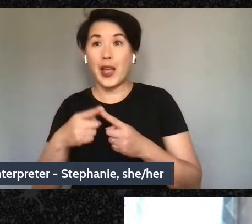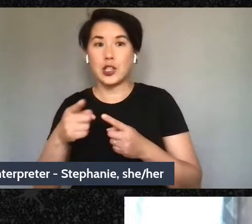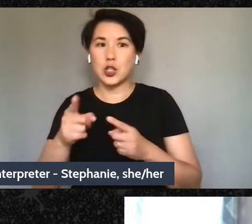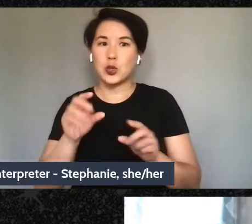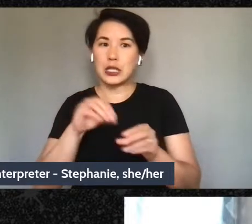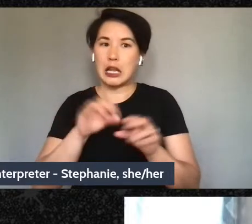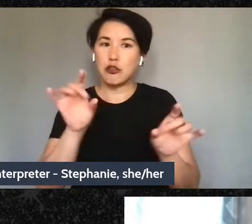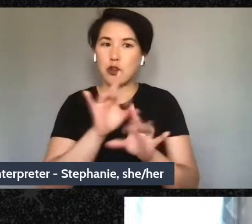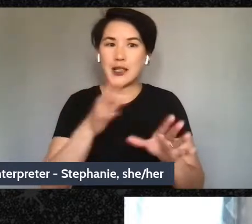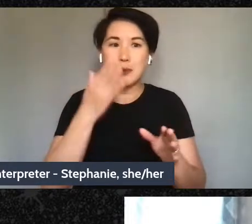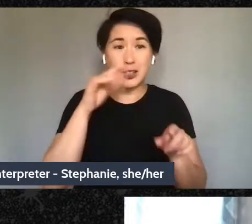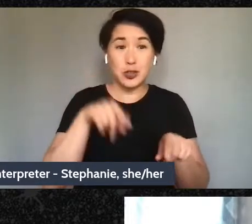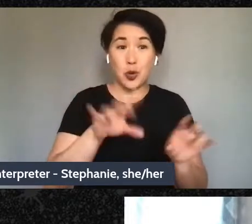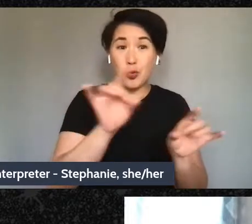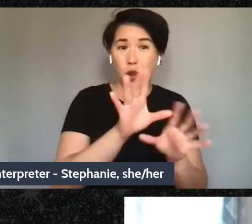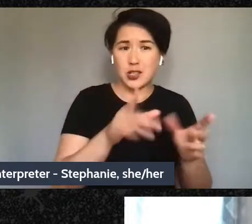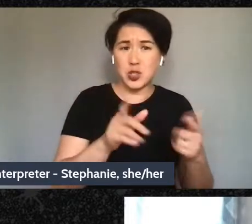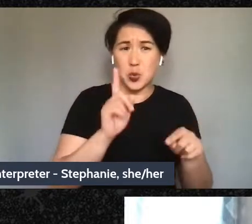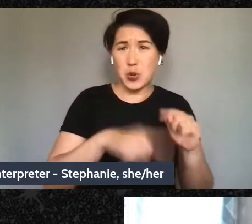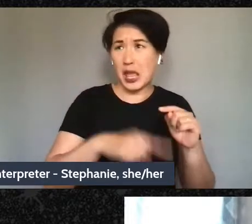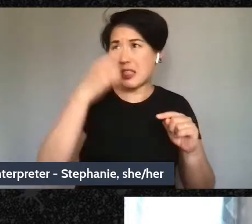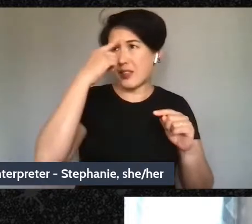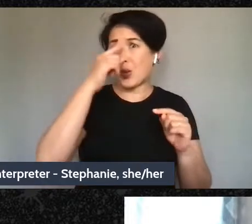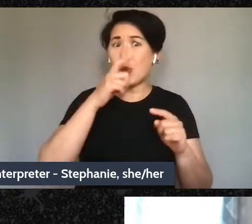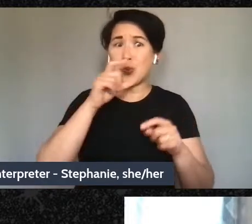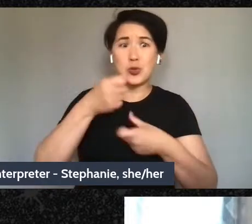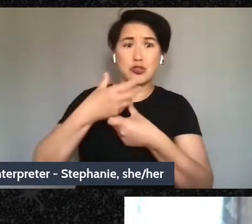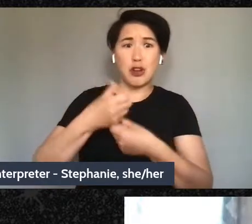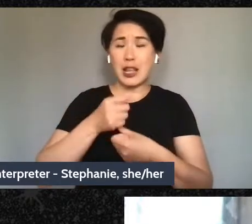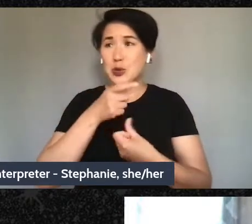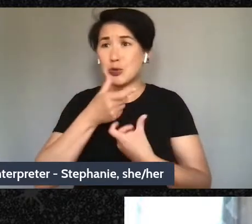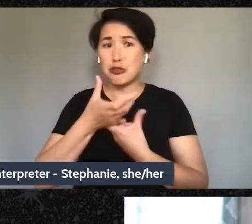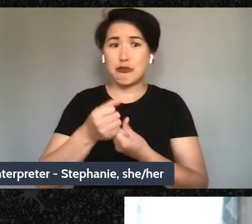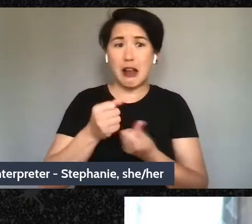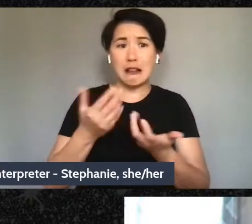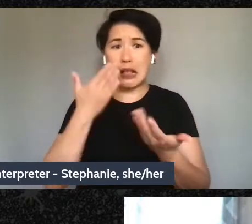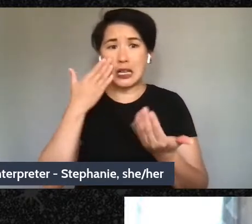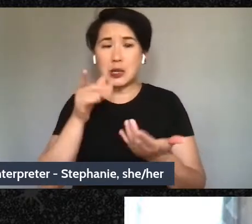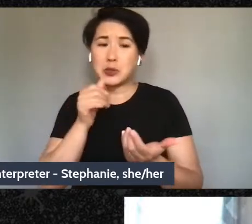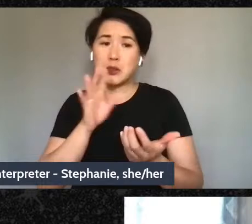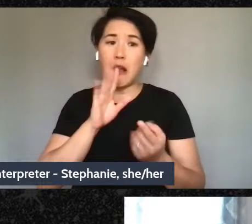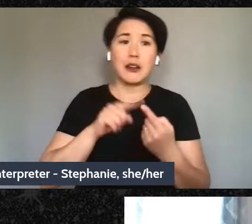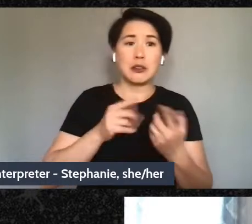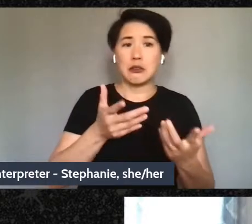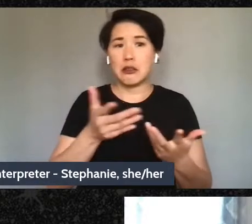and it's really great to do that when you're in a place where you're them as grounded as you can be,